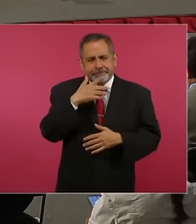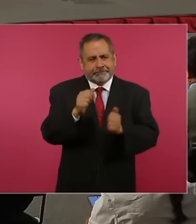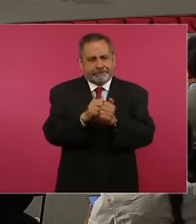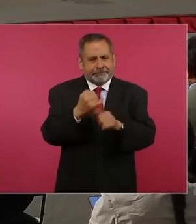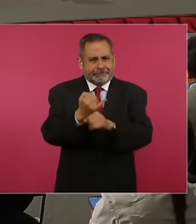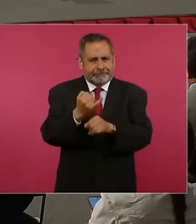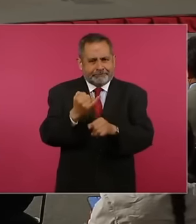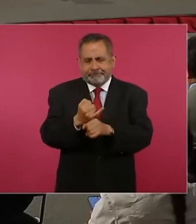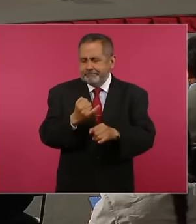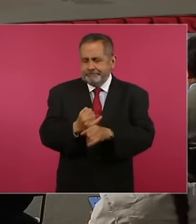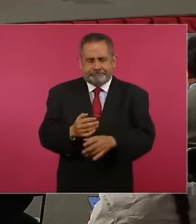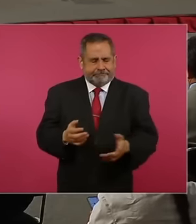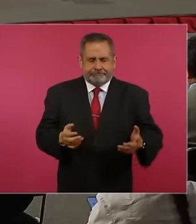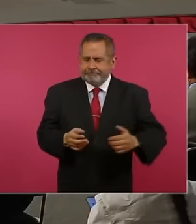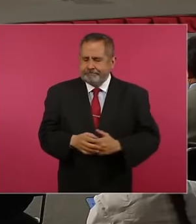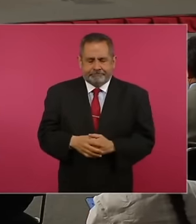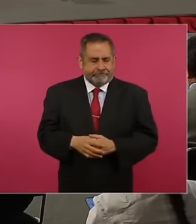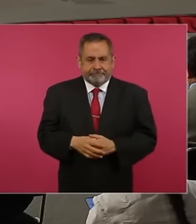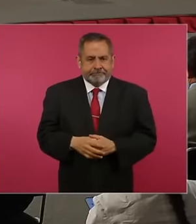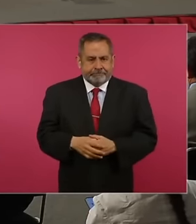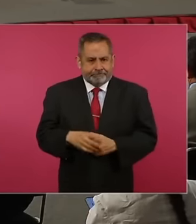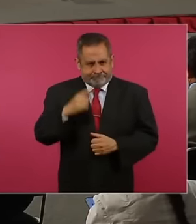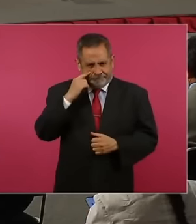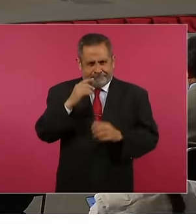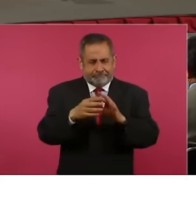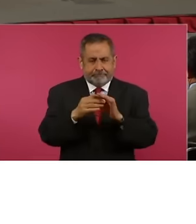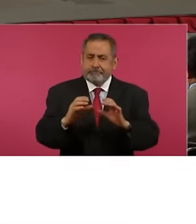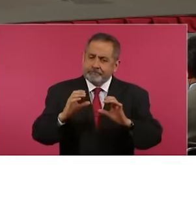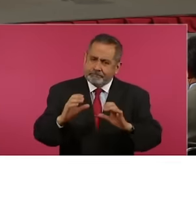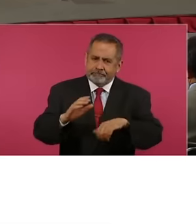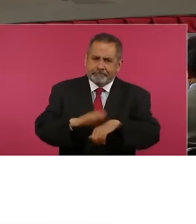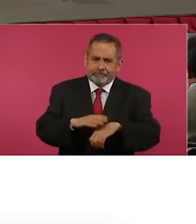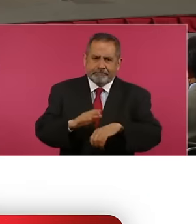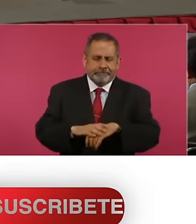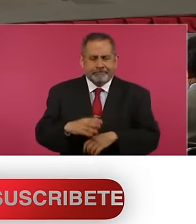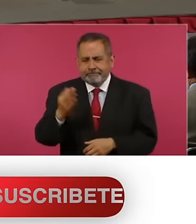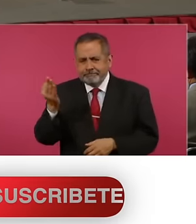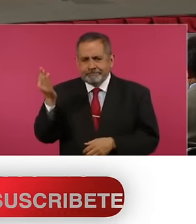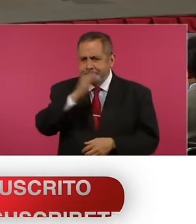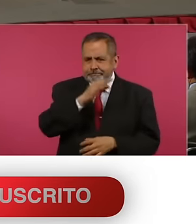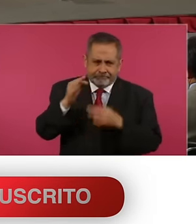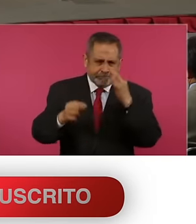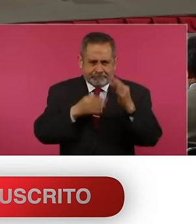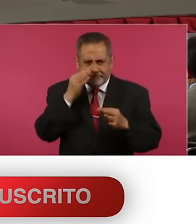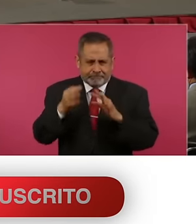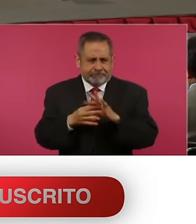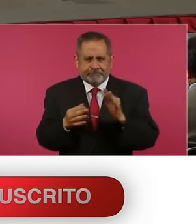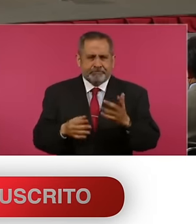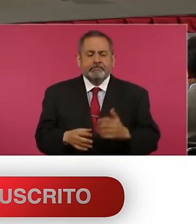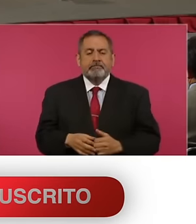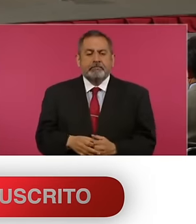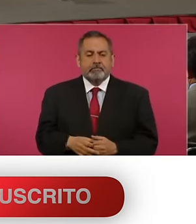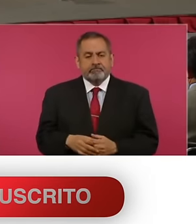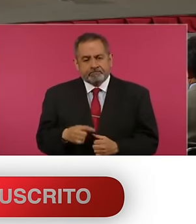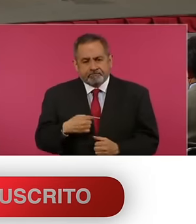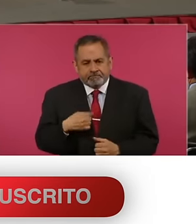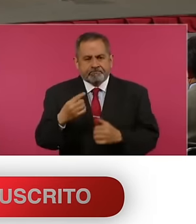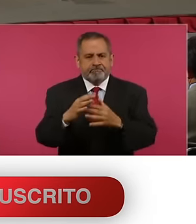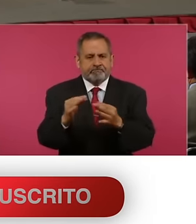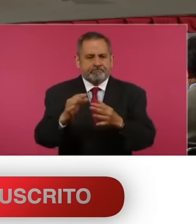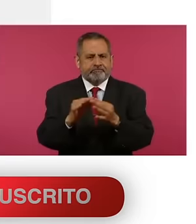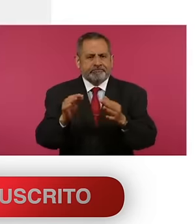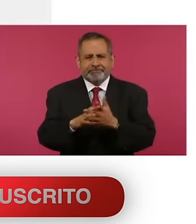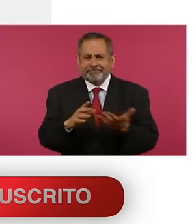present an update on the Deep fakes and we are going to explain what Internet fishing is